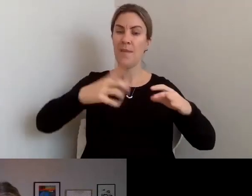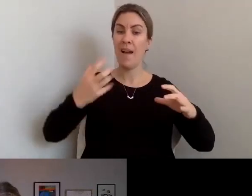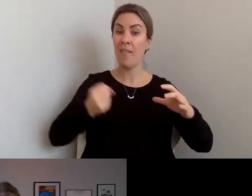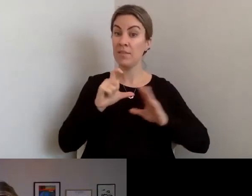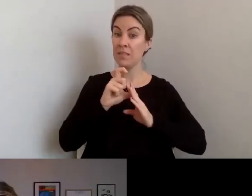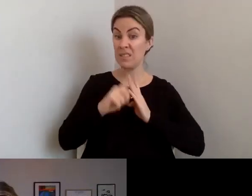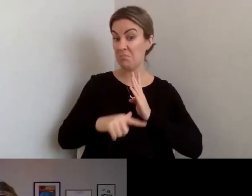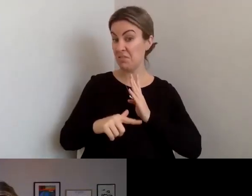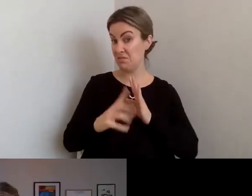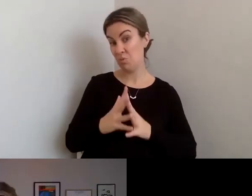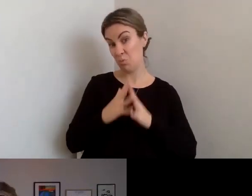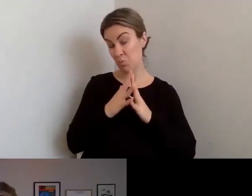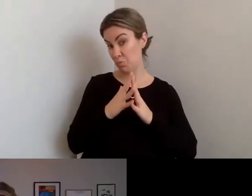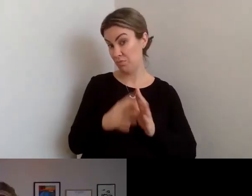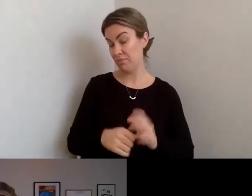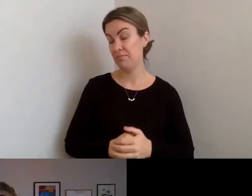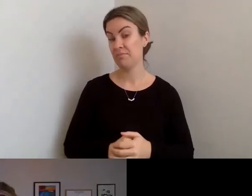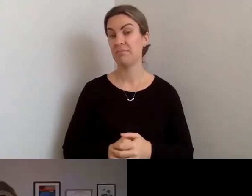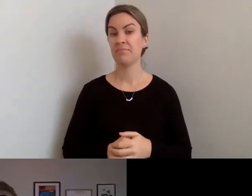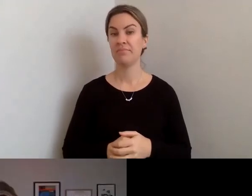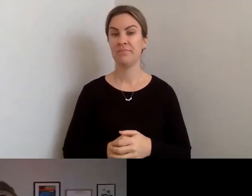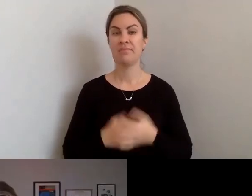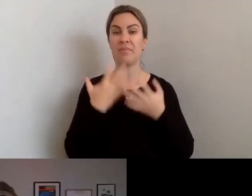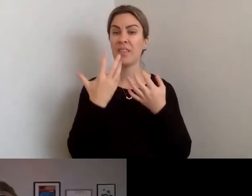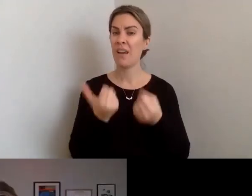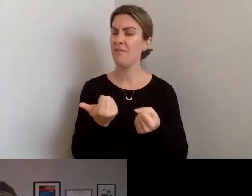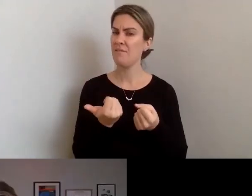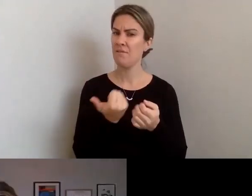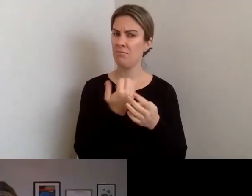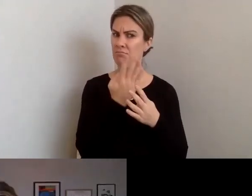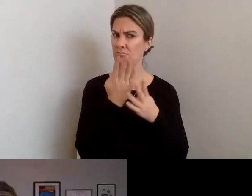There are also a number of